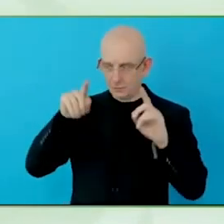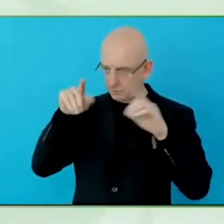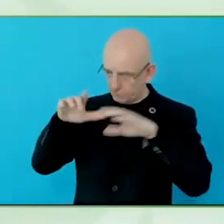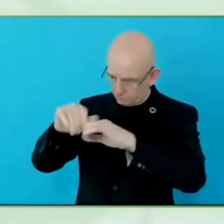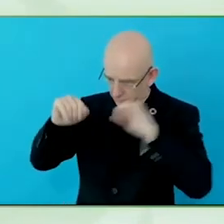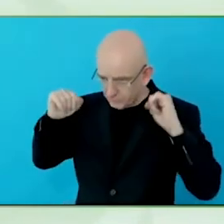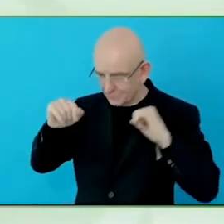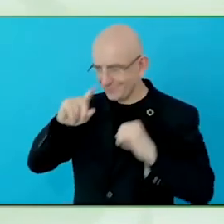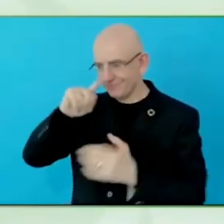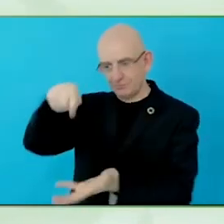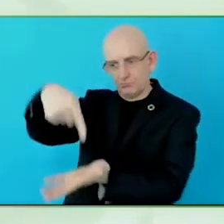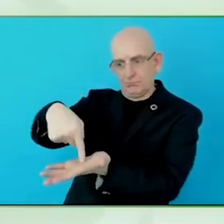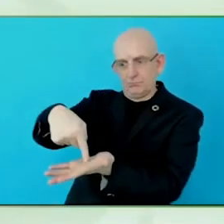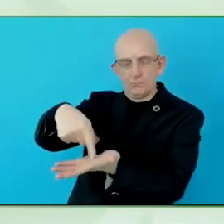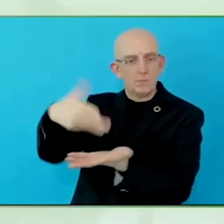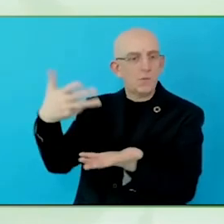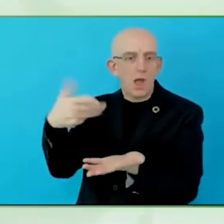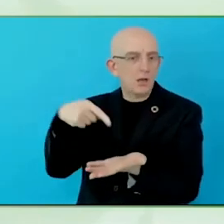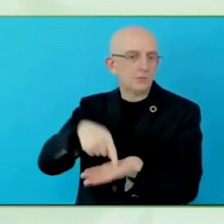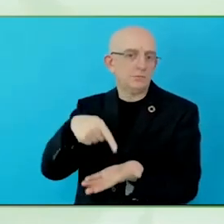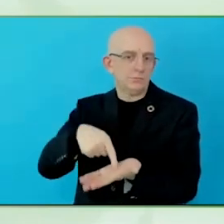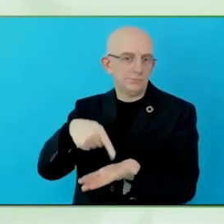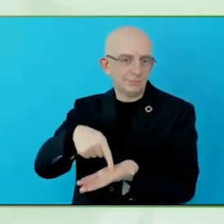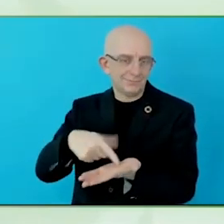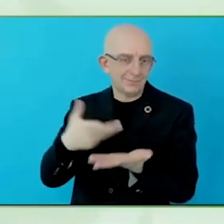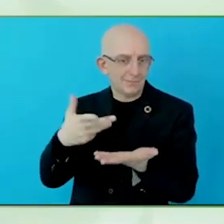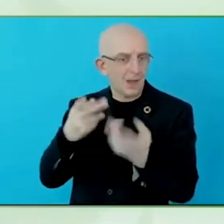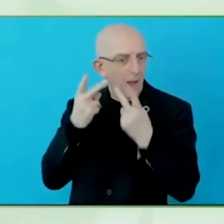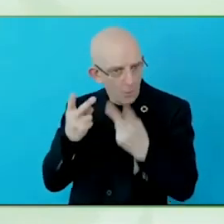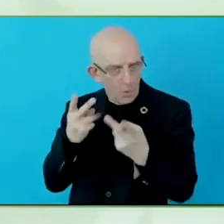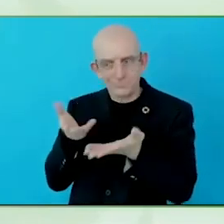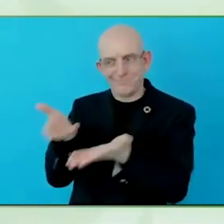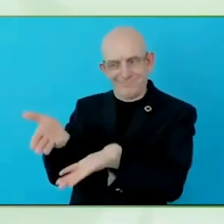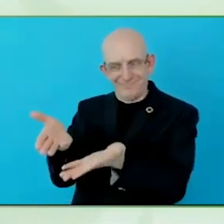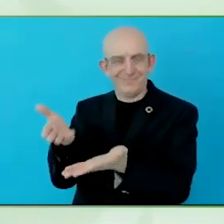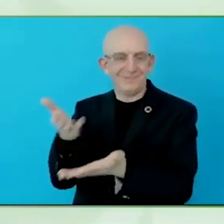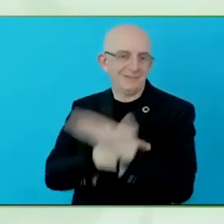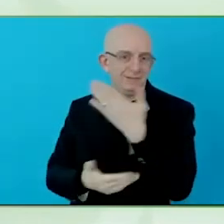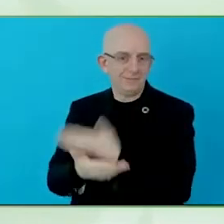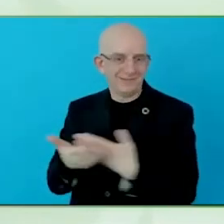And we need to build capacities of media institutions, media